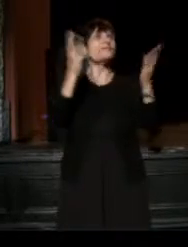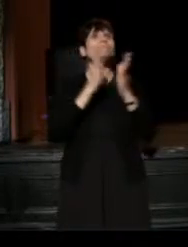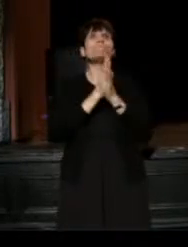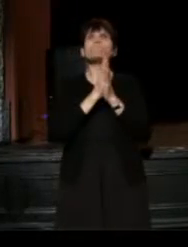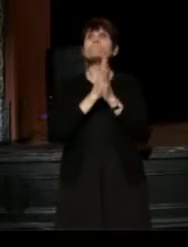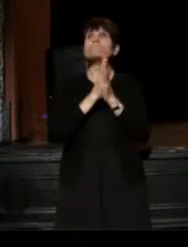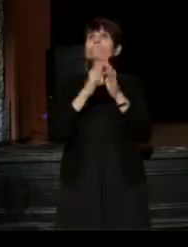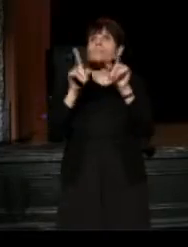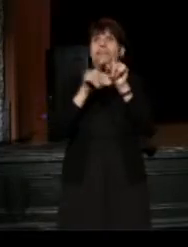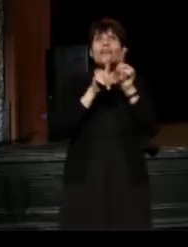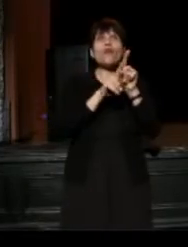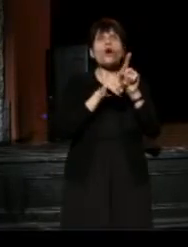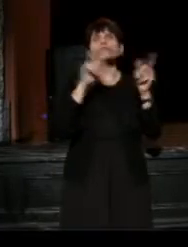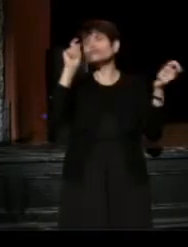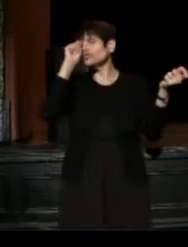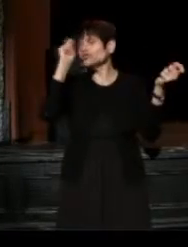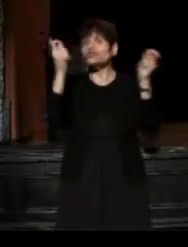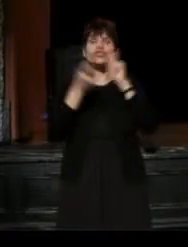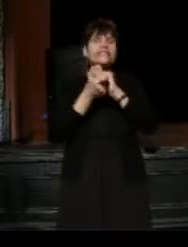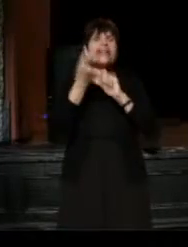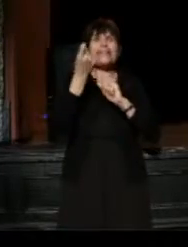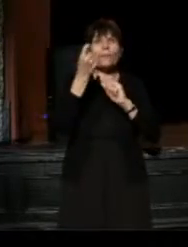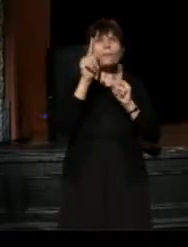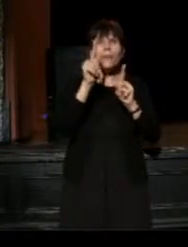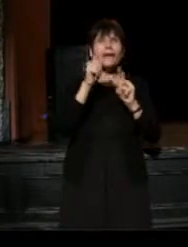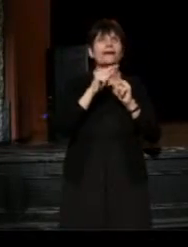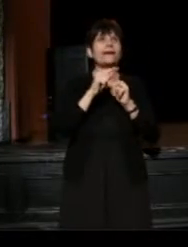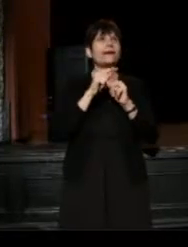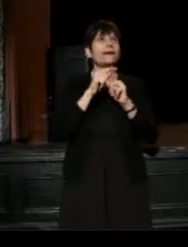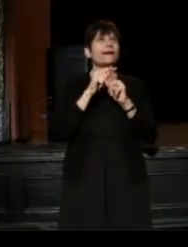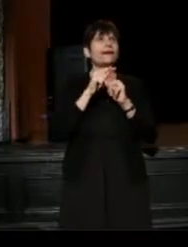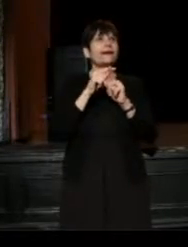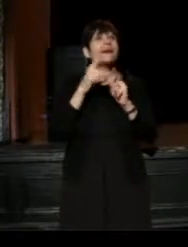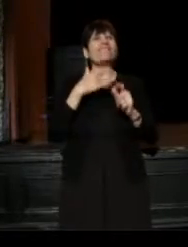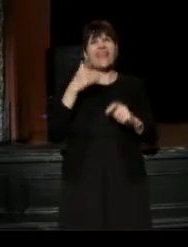Then, just to switch gears, a little bit, because I kind of feel that I have to,